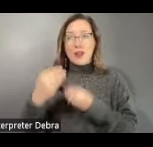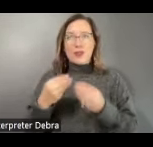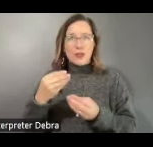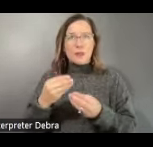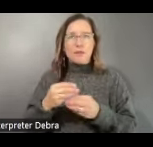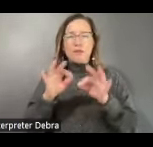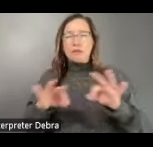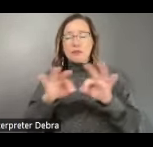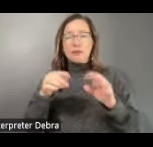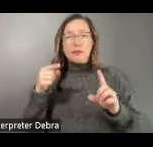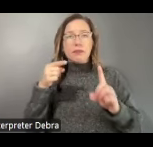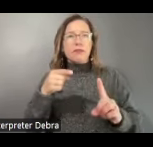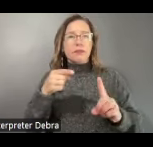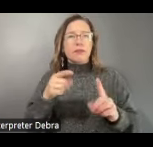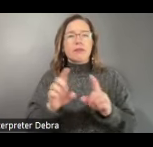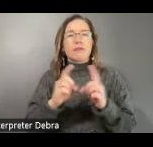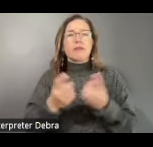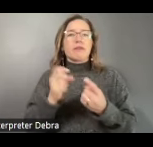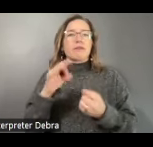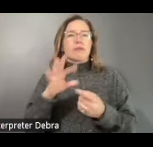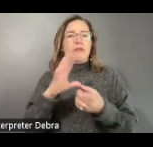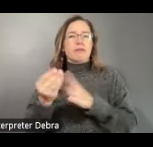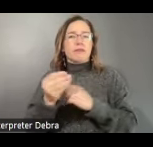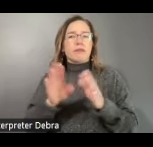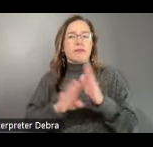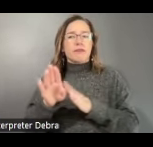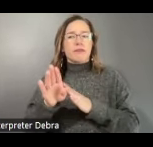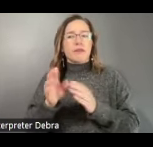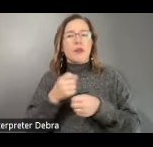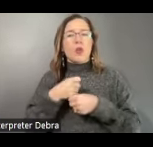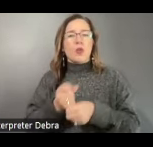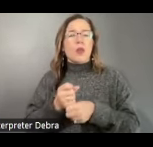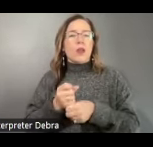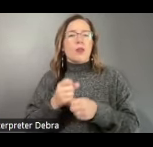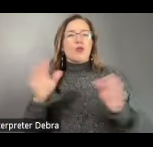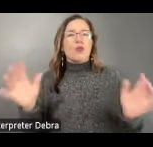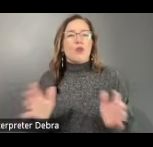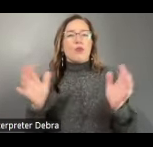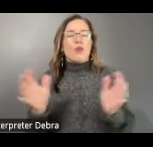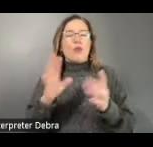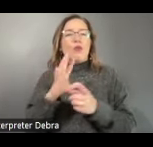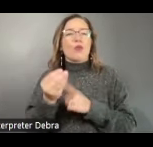mission is the Department of Cultural Development which was created to promote our cultural values.